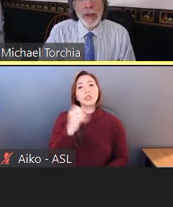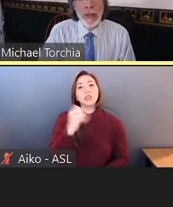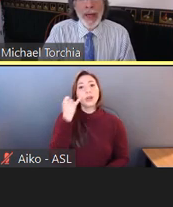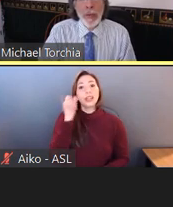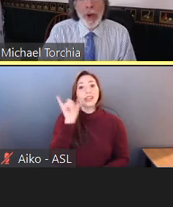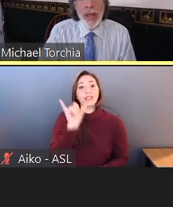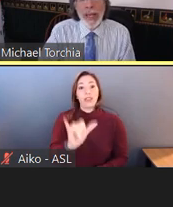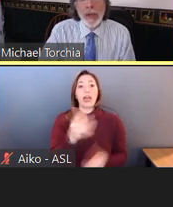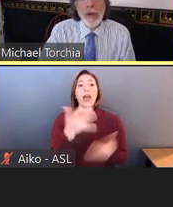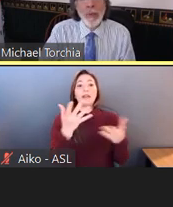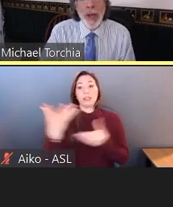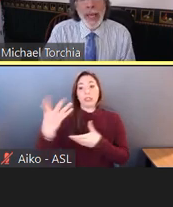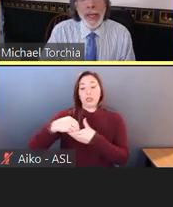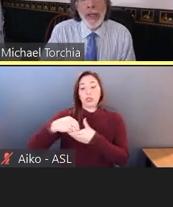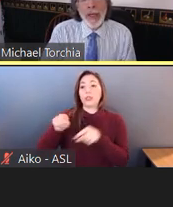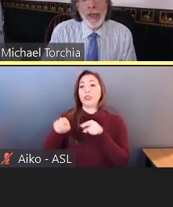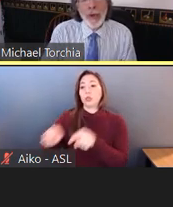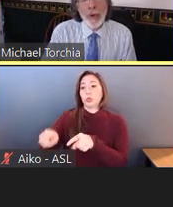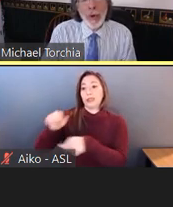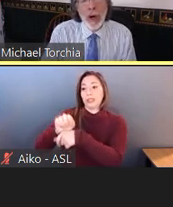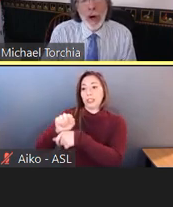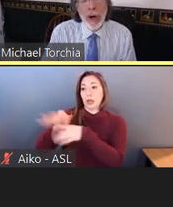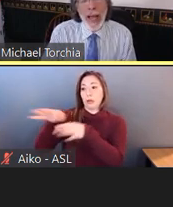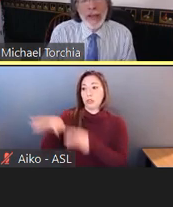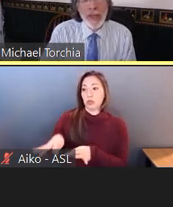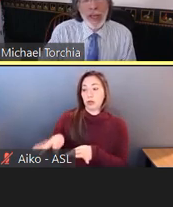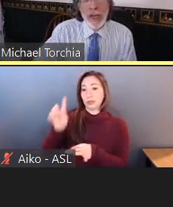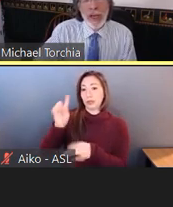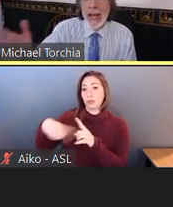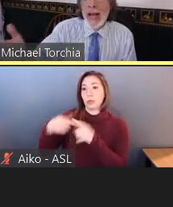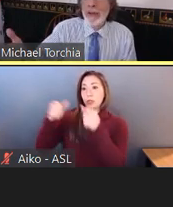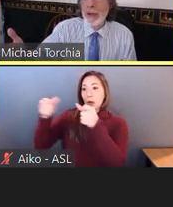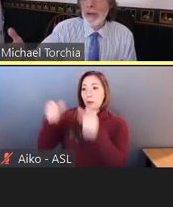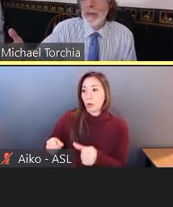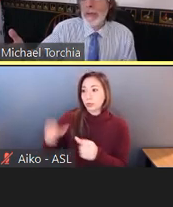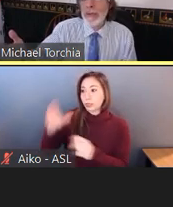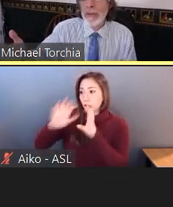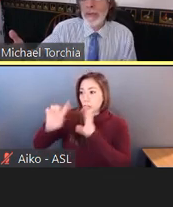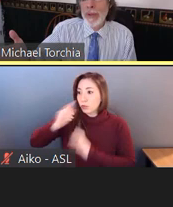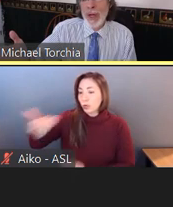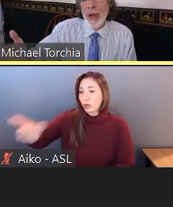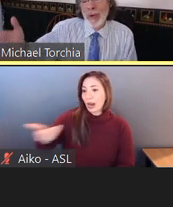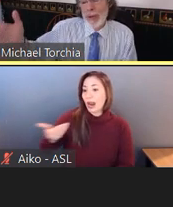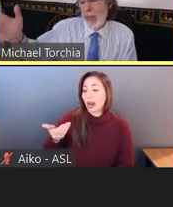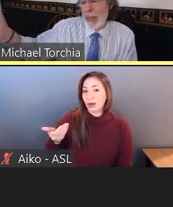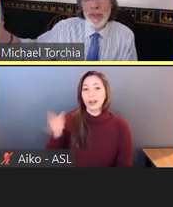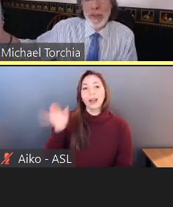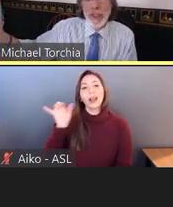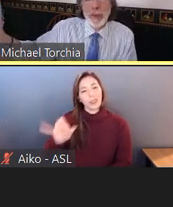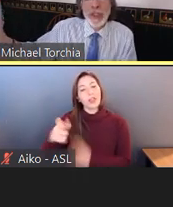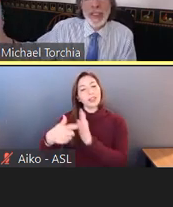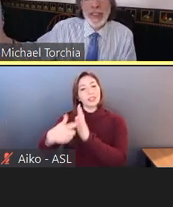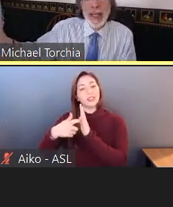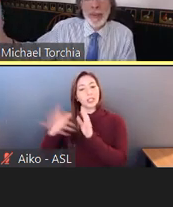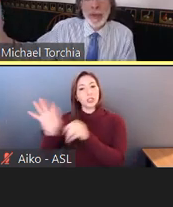And that way when you are asking a doctor is this person disabled?